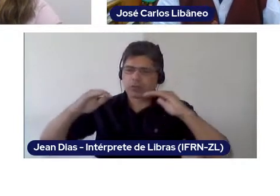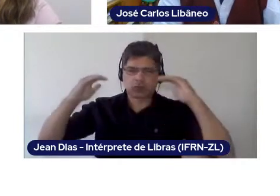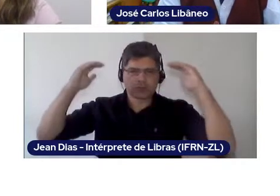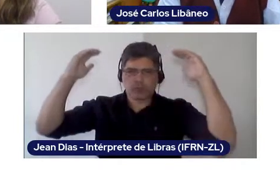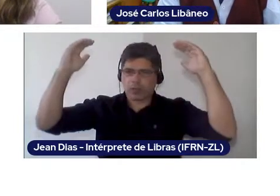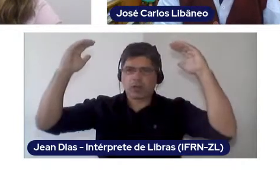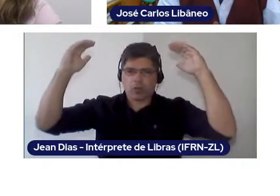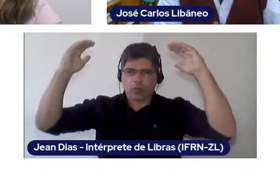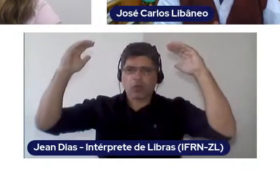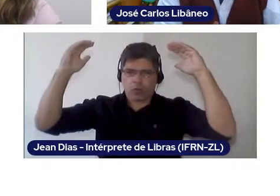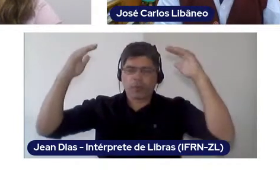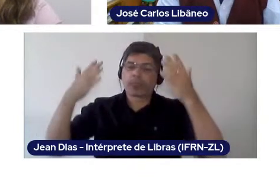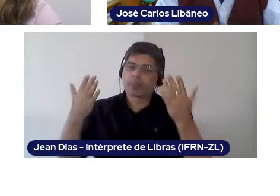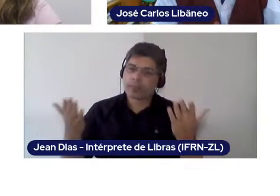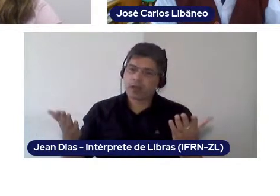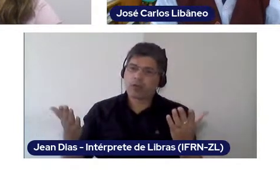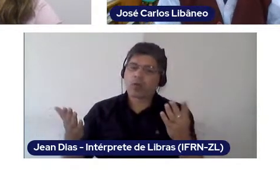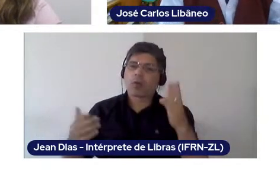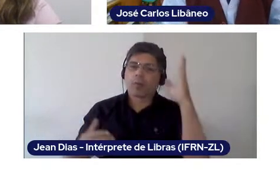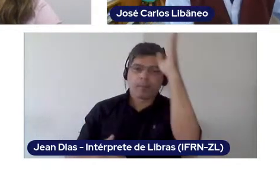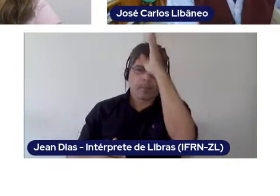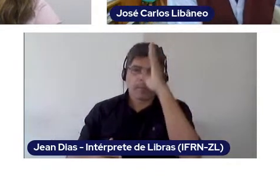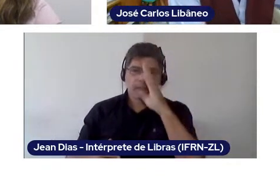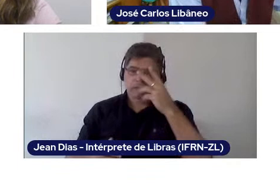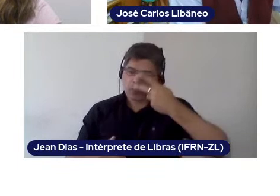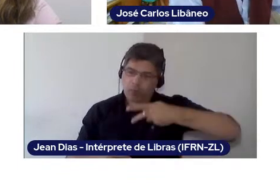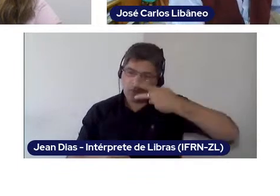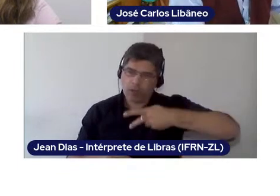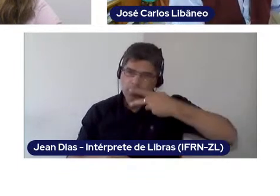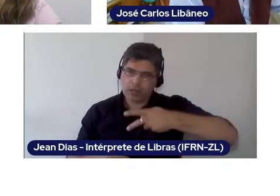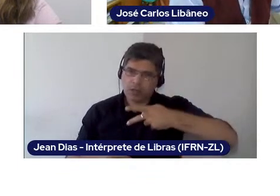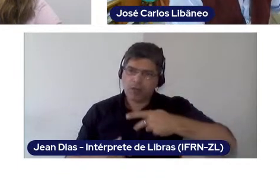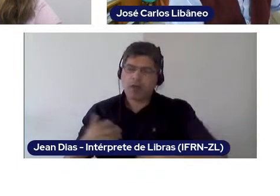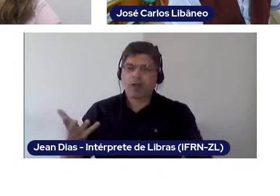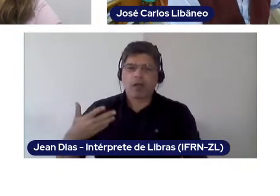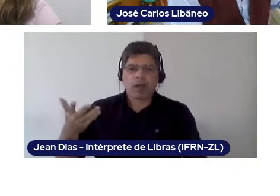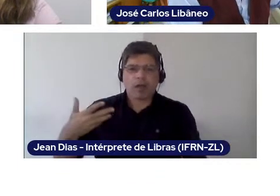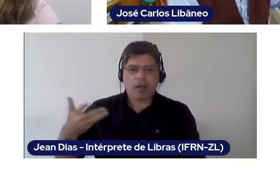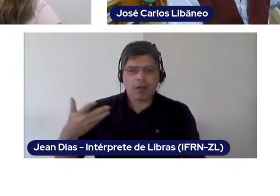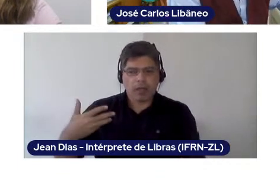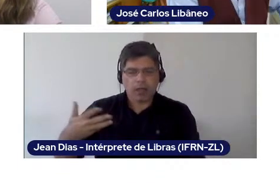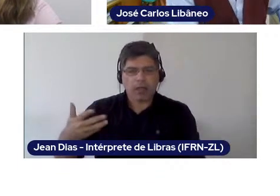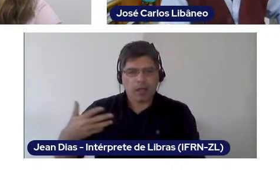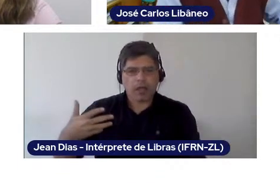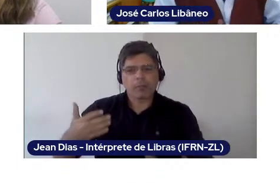We should be taking a step towards accelarating this very process, not to be going backwards.